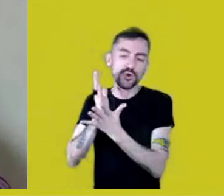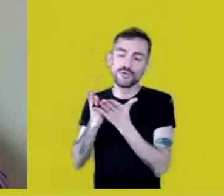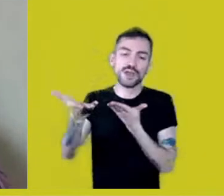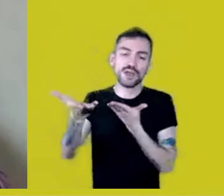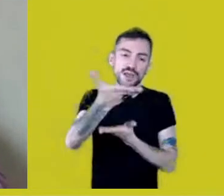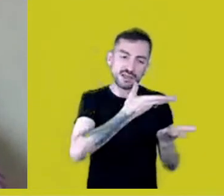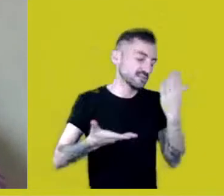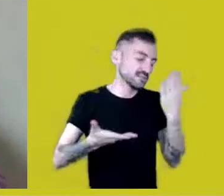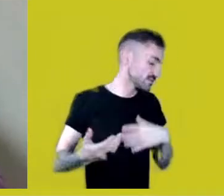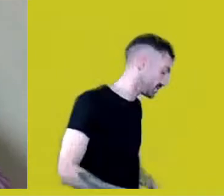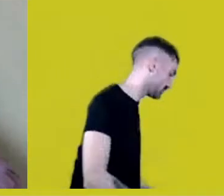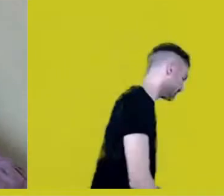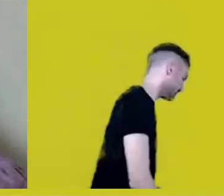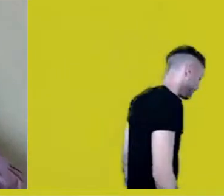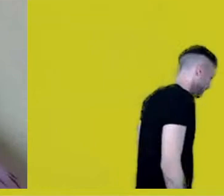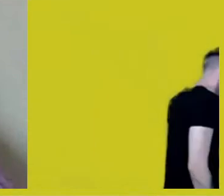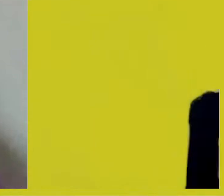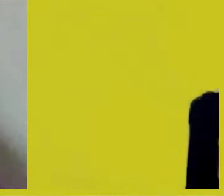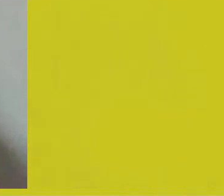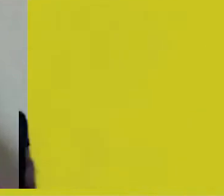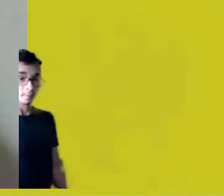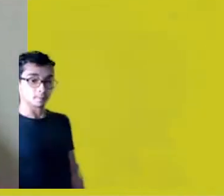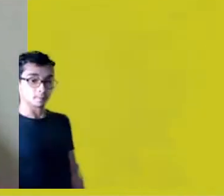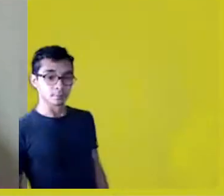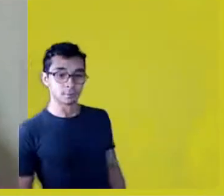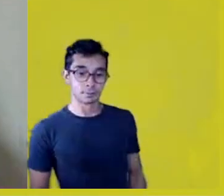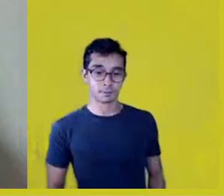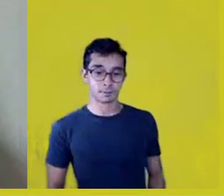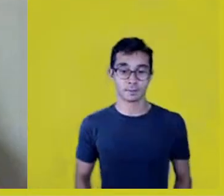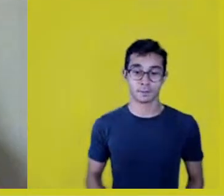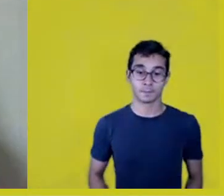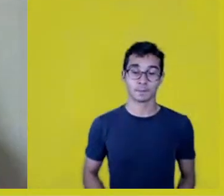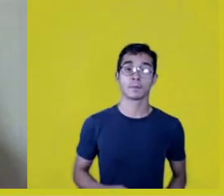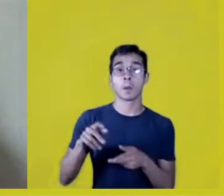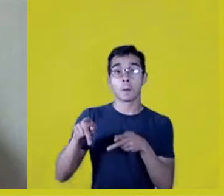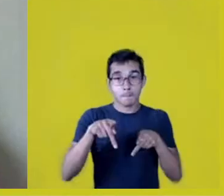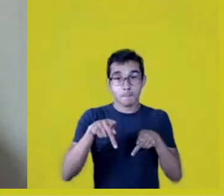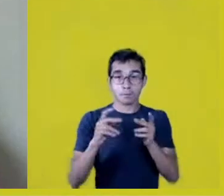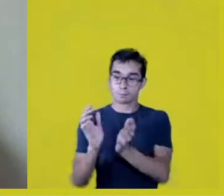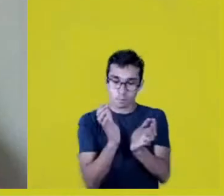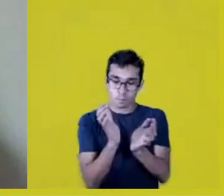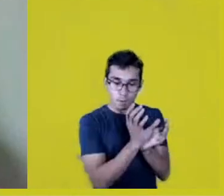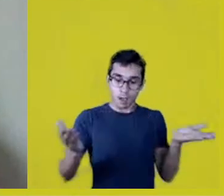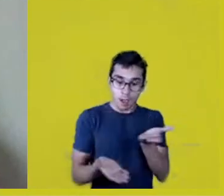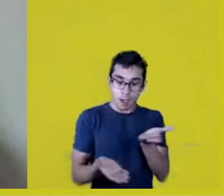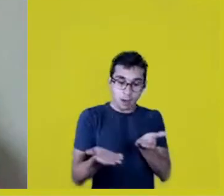relations that build a society that can be different from this one.